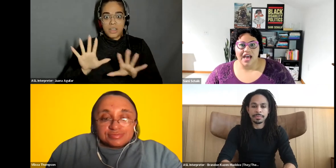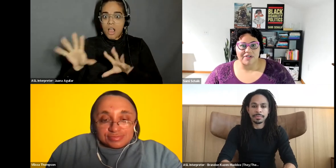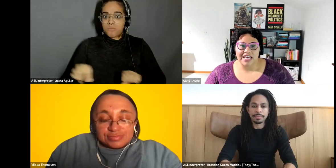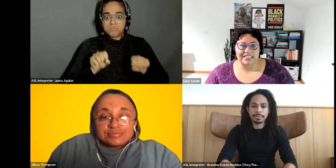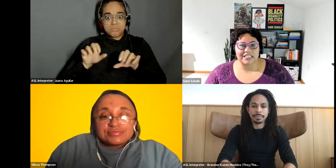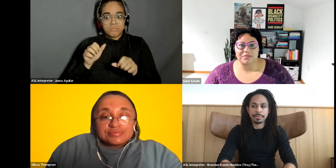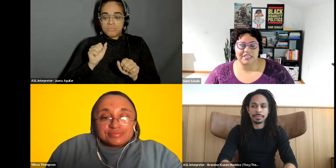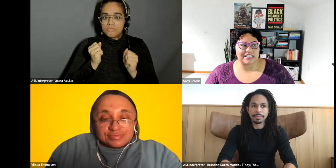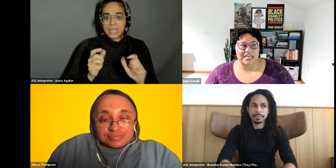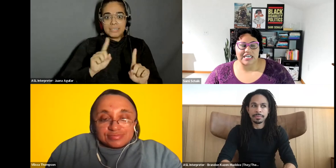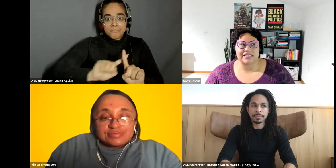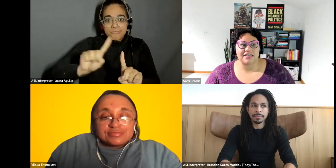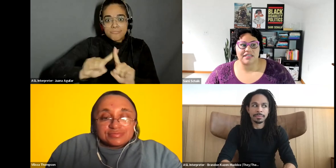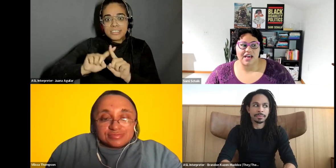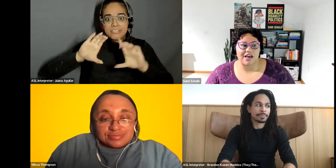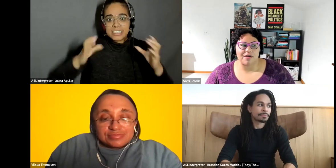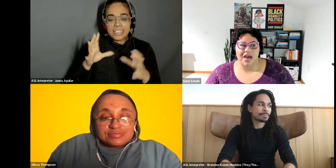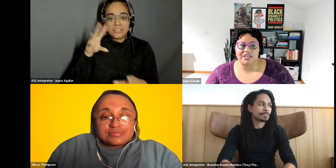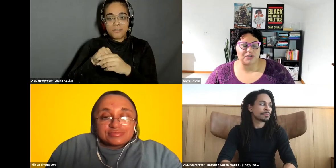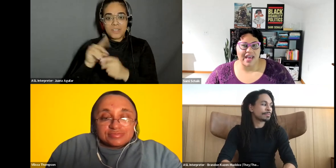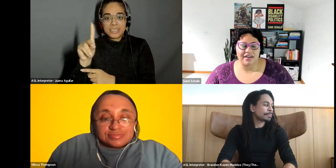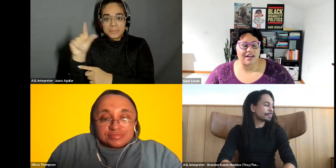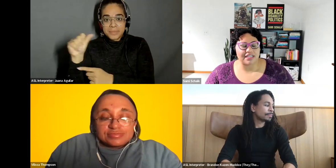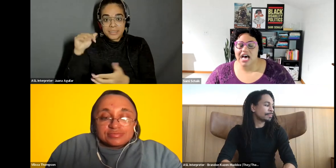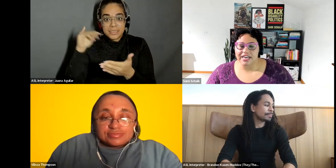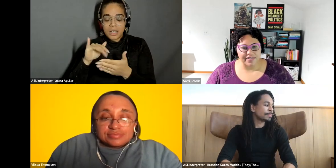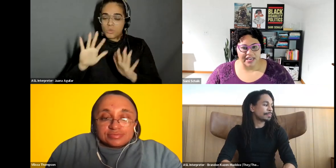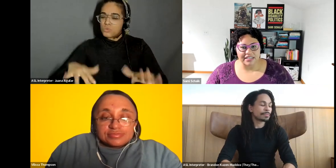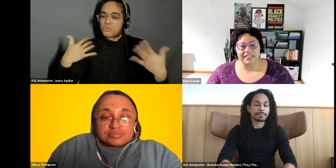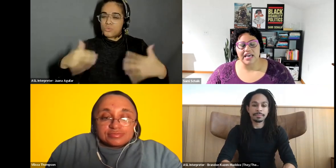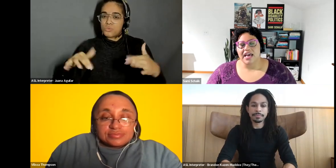Sami Schalk: every class in disability studies. I just read a ton of things.